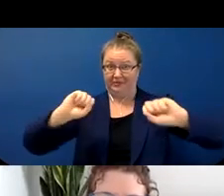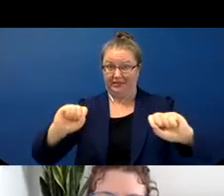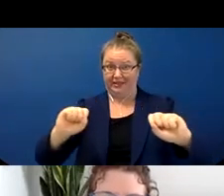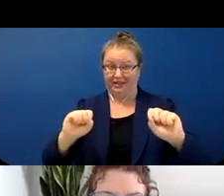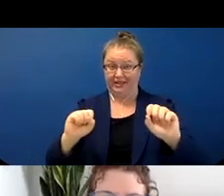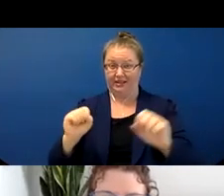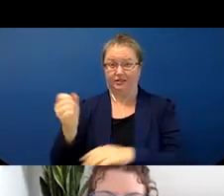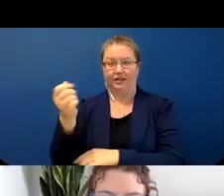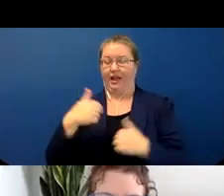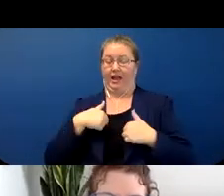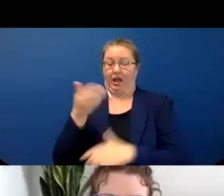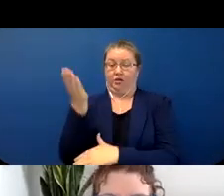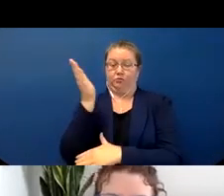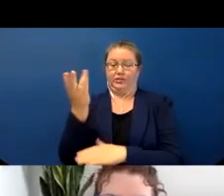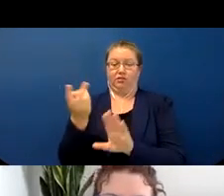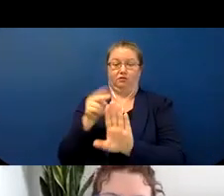presenter-view I can't actually see anybody anymore.